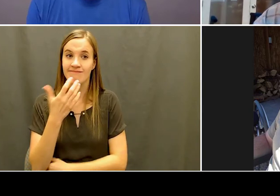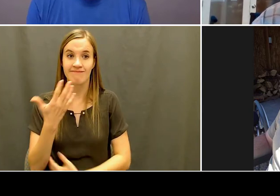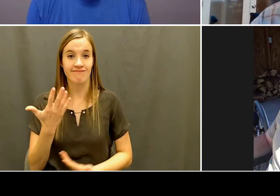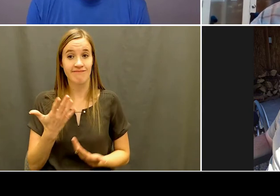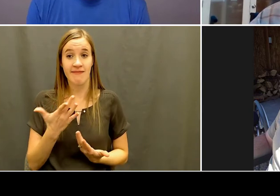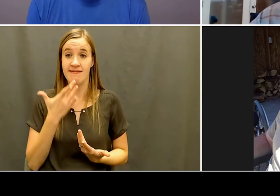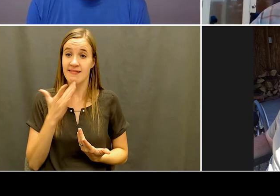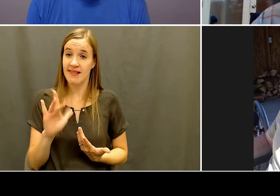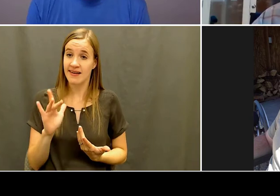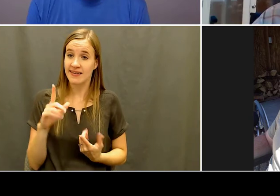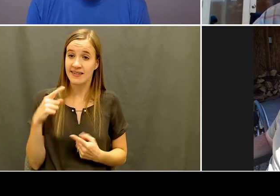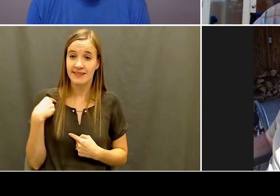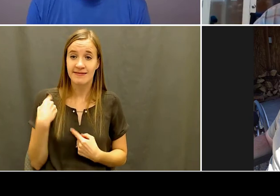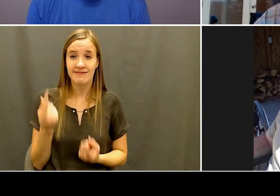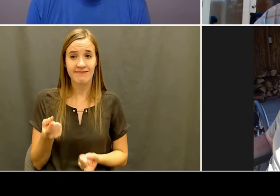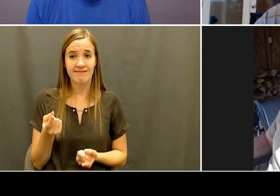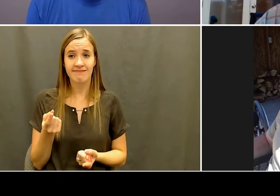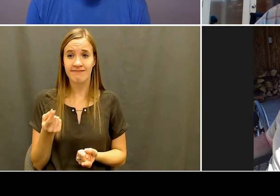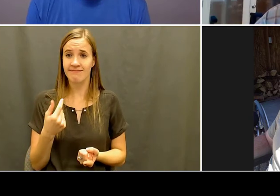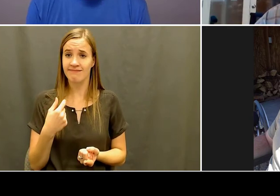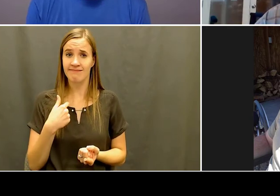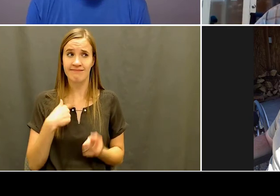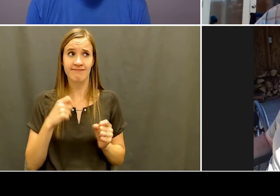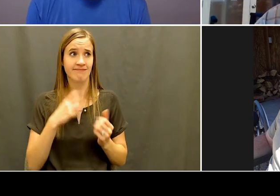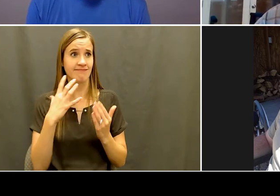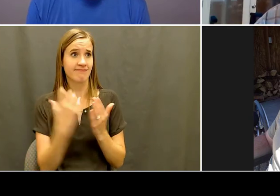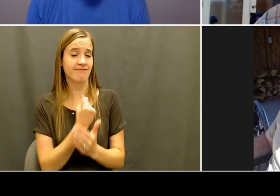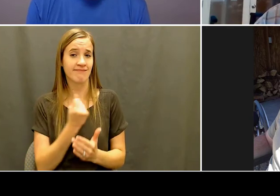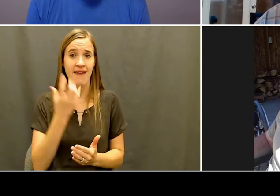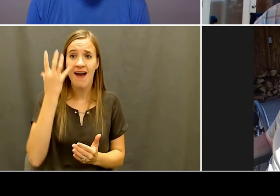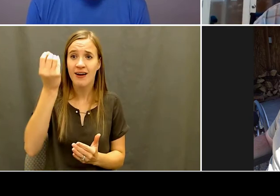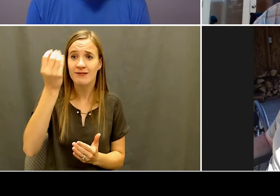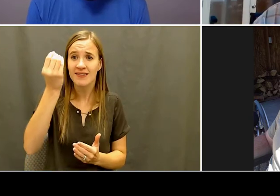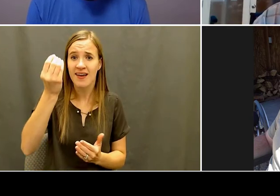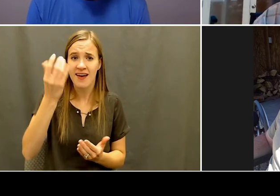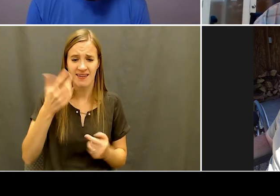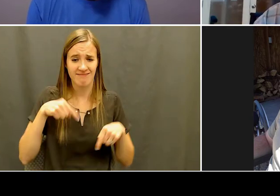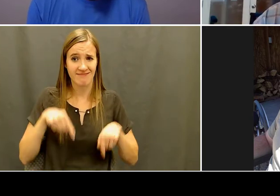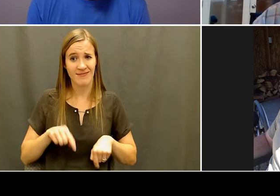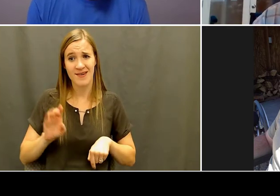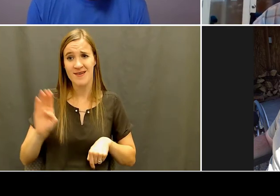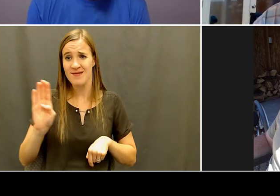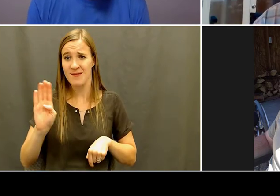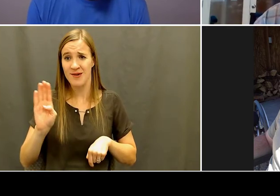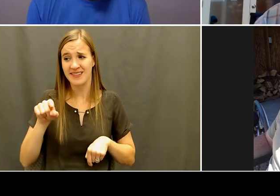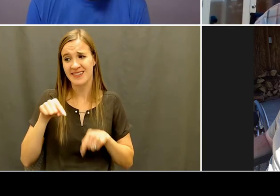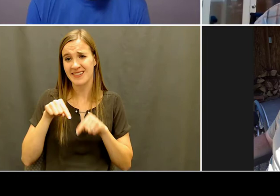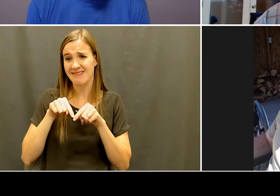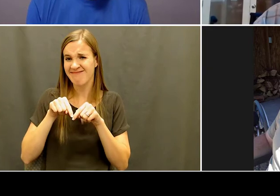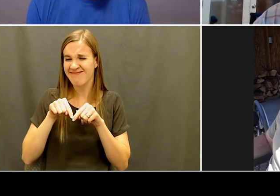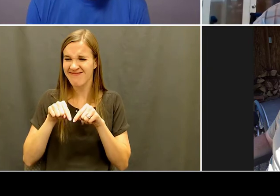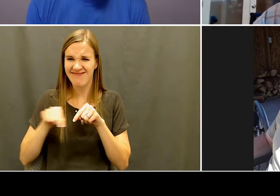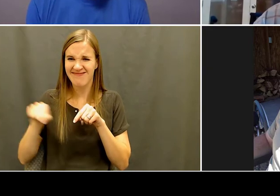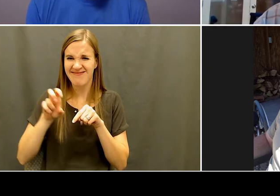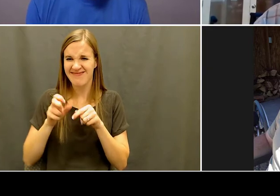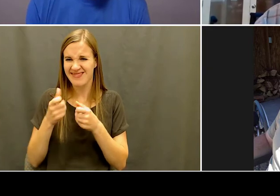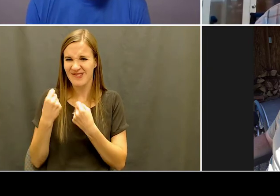mountains. So, you know, we can get out of here. And my parents try to, you know, take me along with them if they